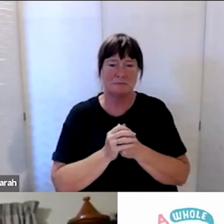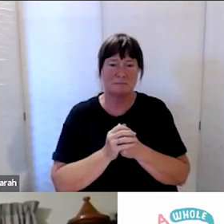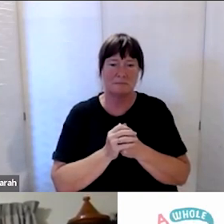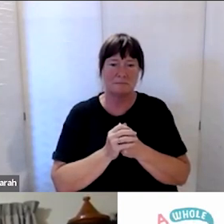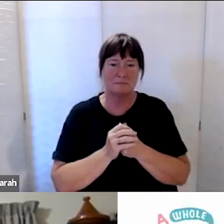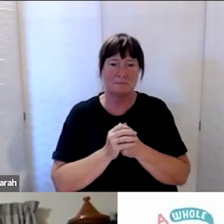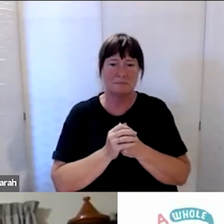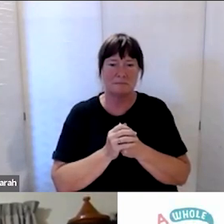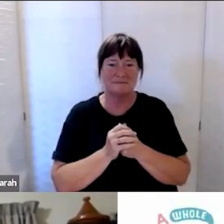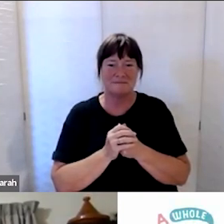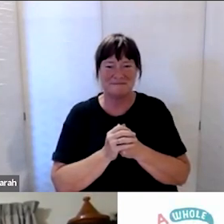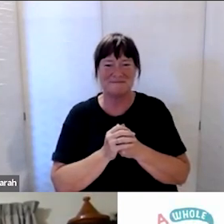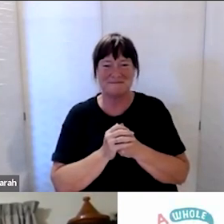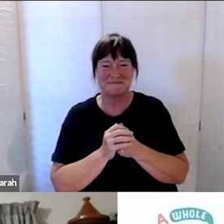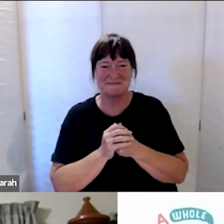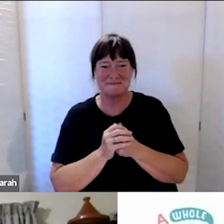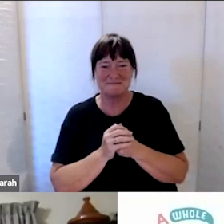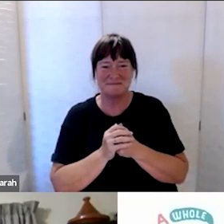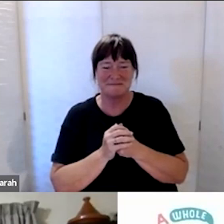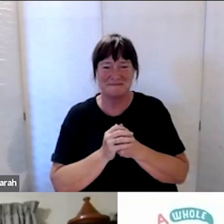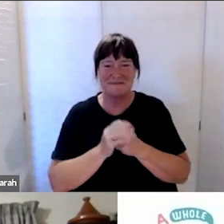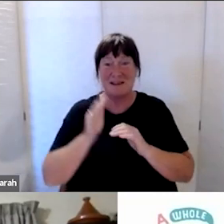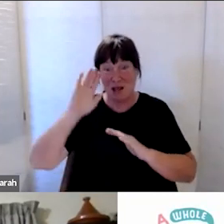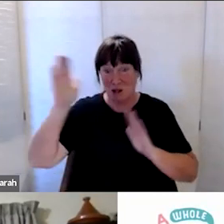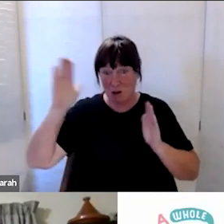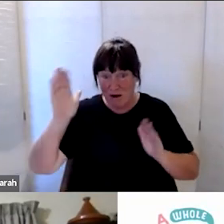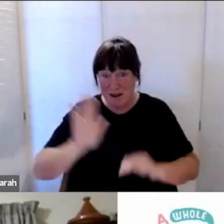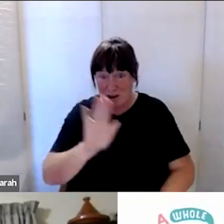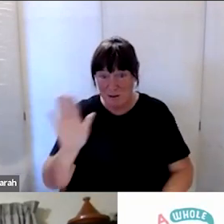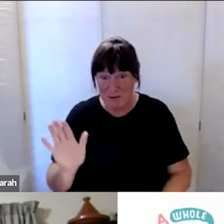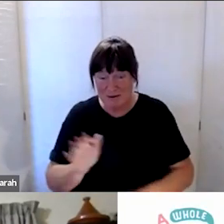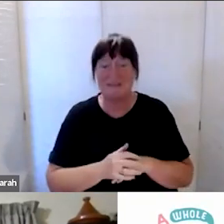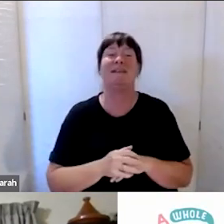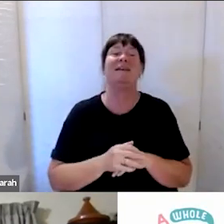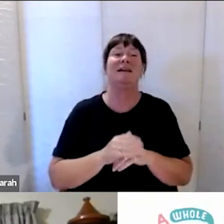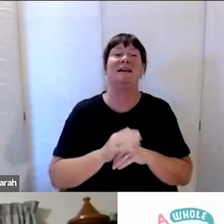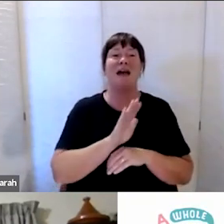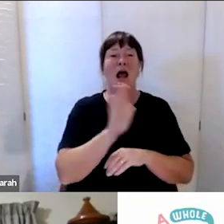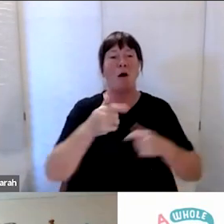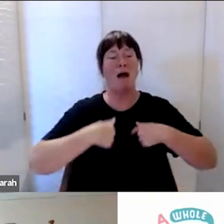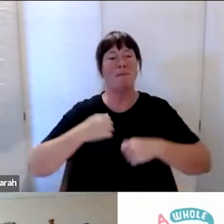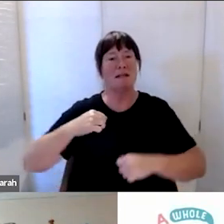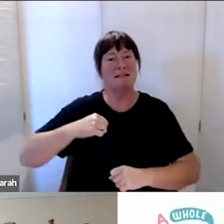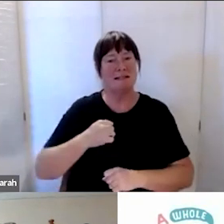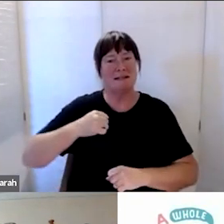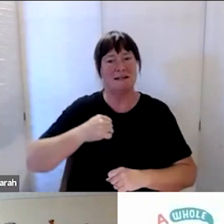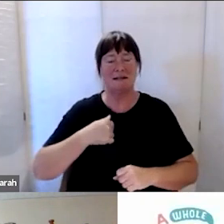Just wait. Kia ora Rachel. I’m in Dunedin and I’m a disabled person